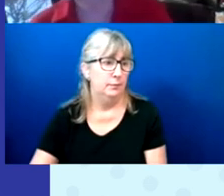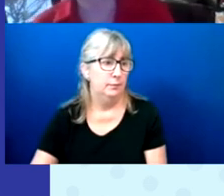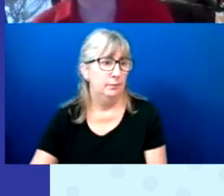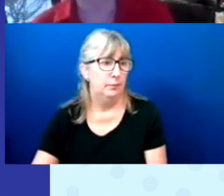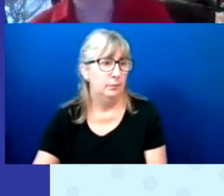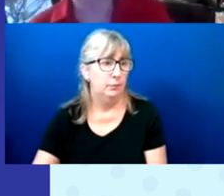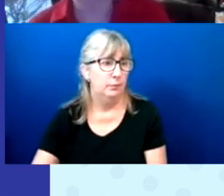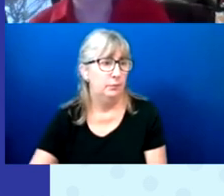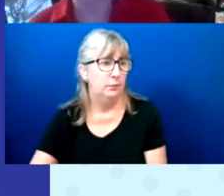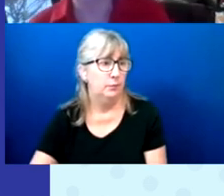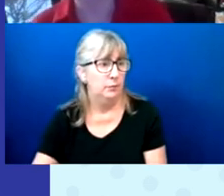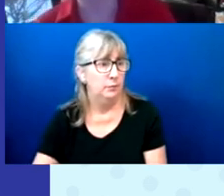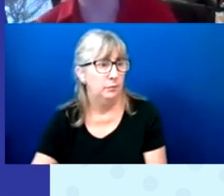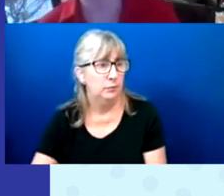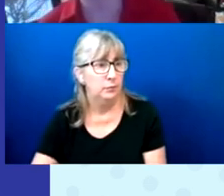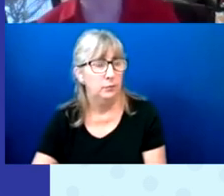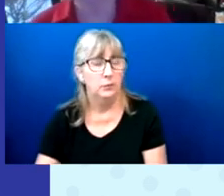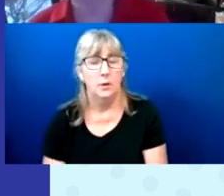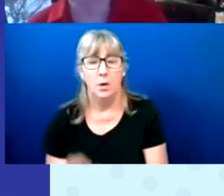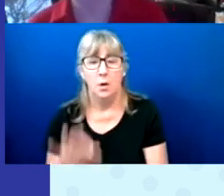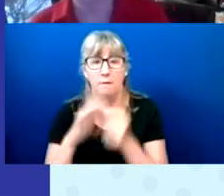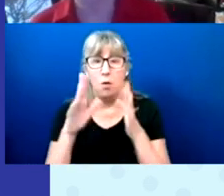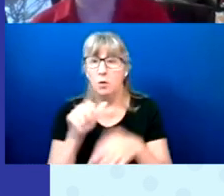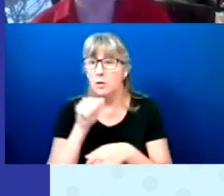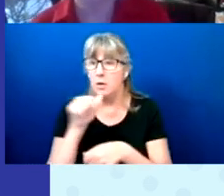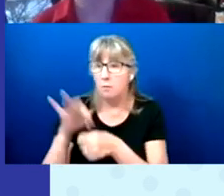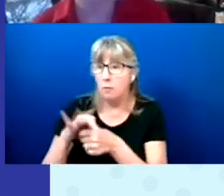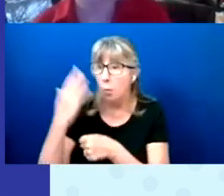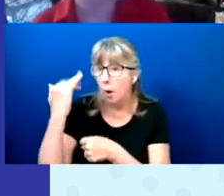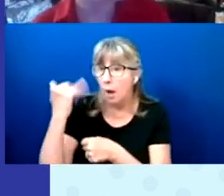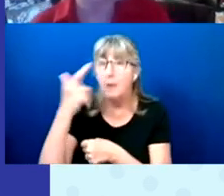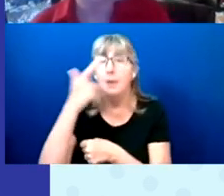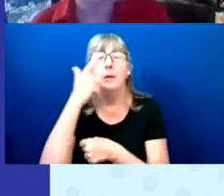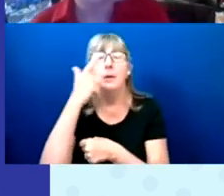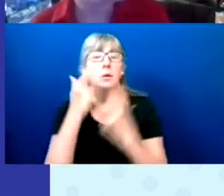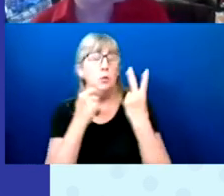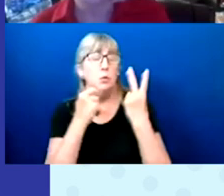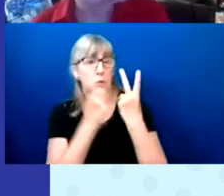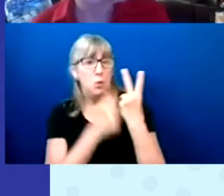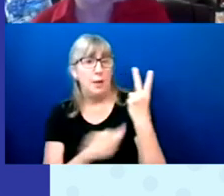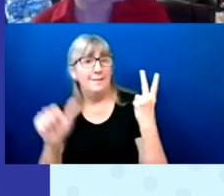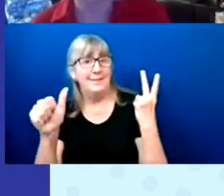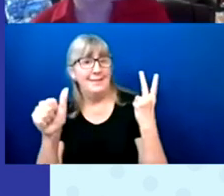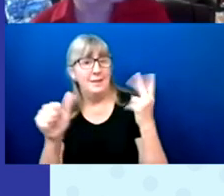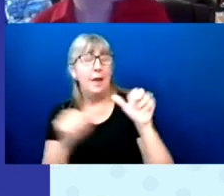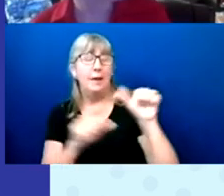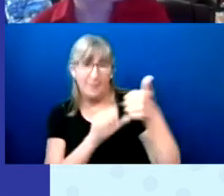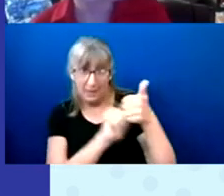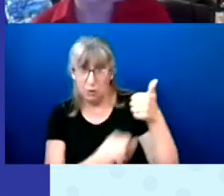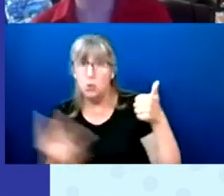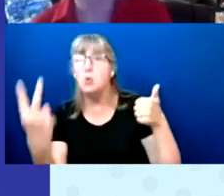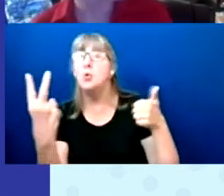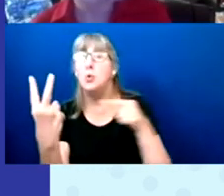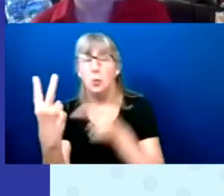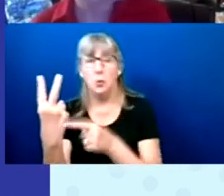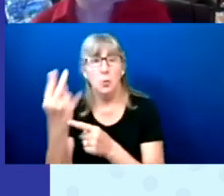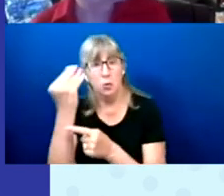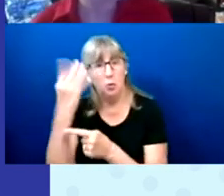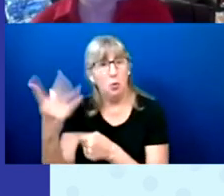2 out of 10 African-American voters said because they were told, because they do not know how